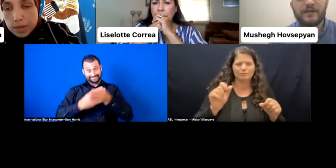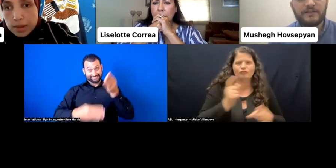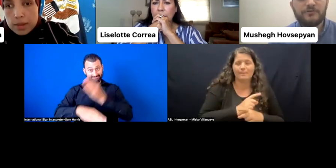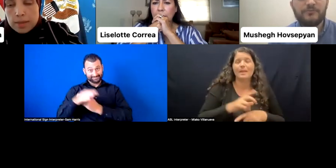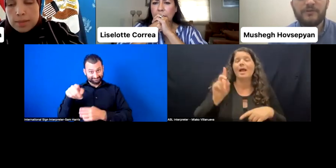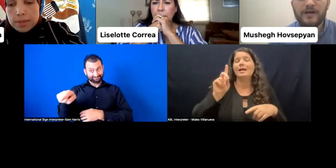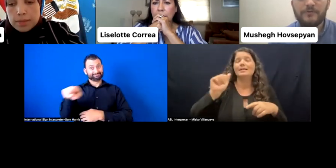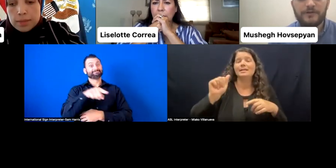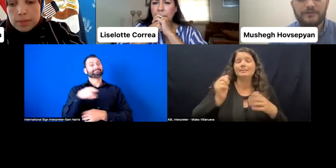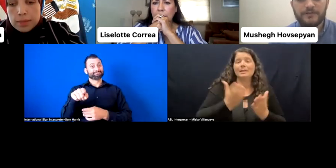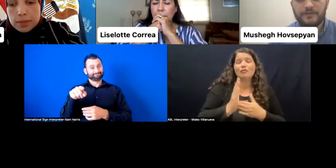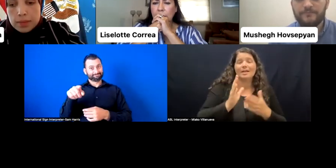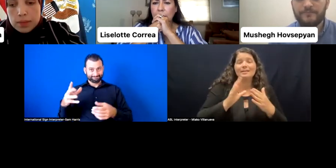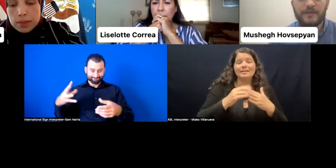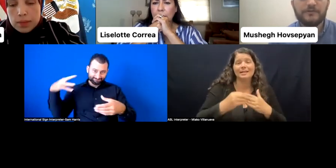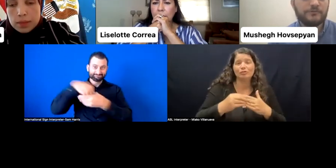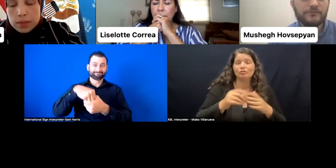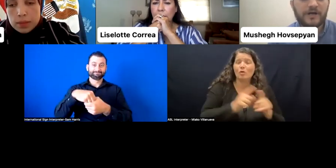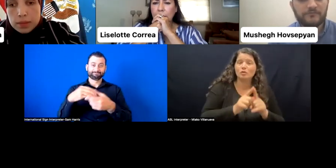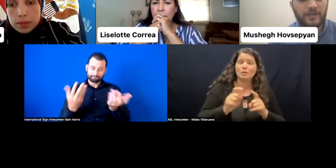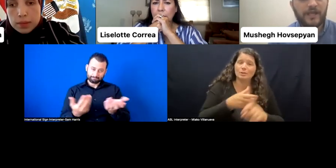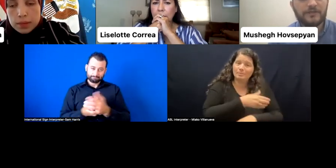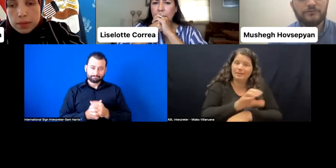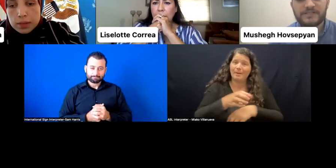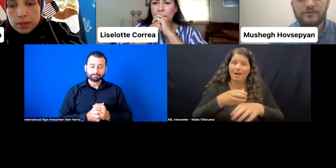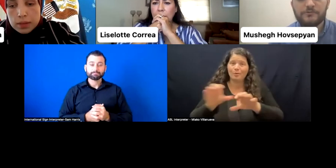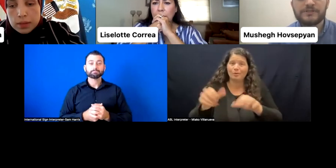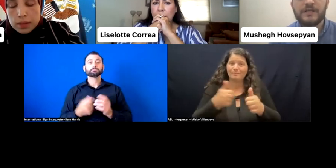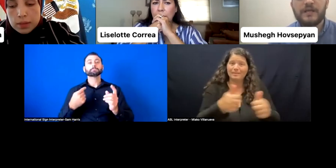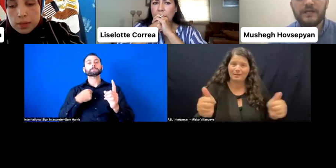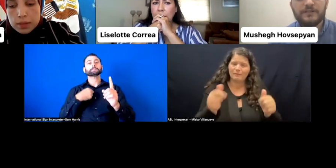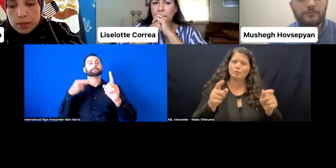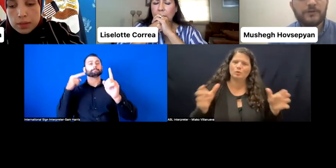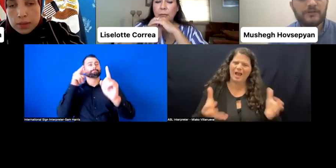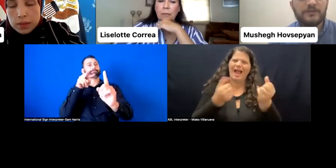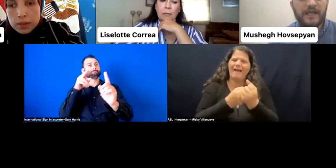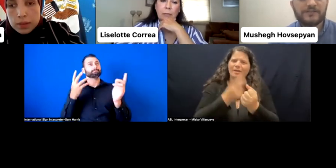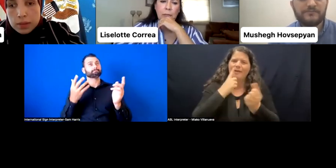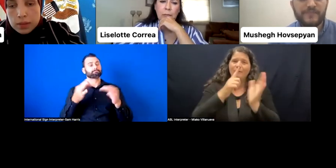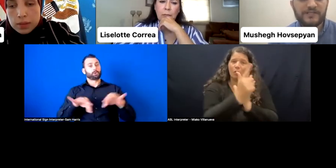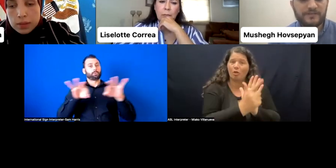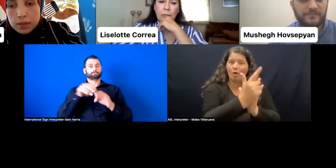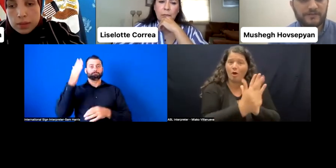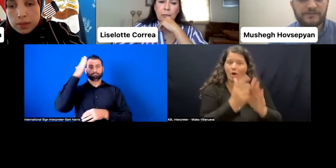need to be empowered to advocate to these laws and work with election management bodies